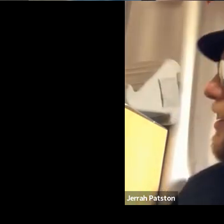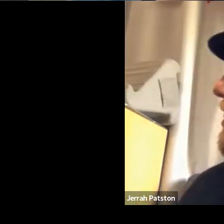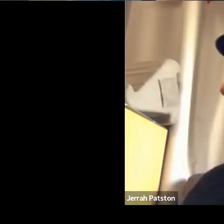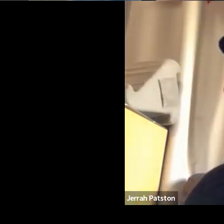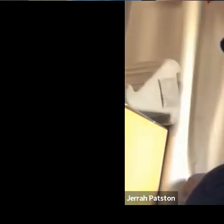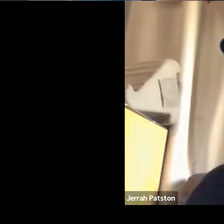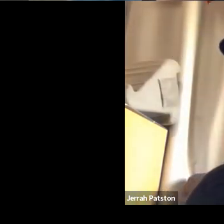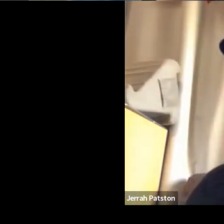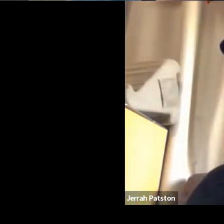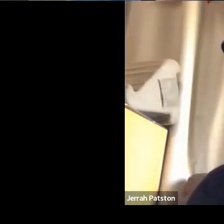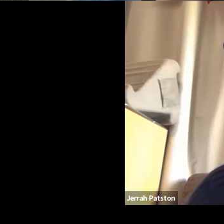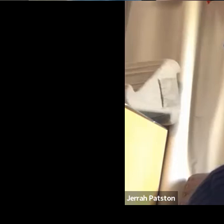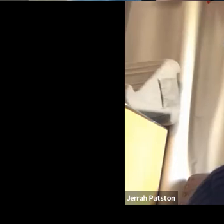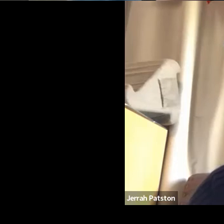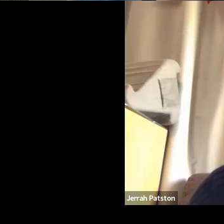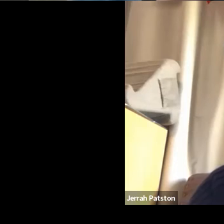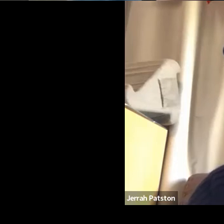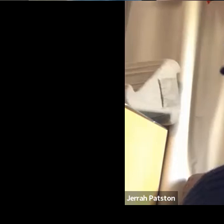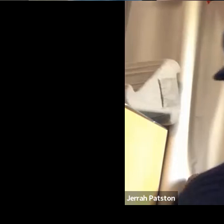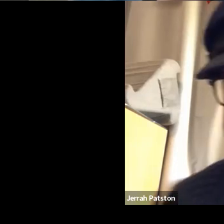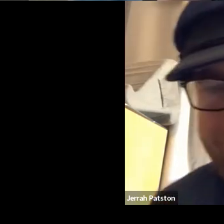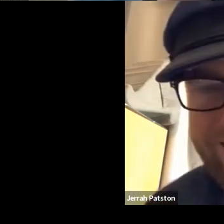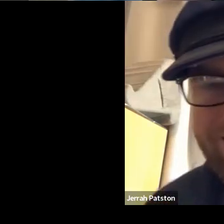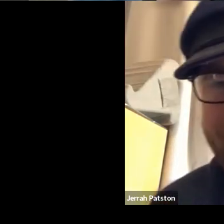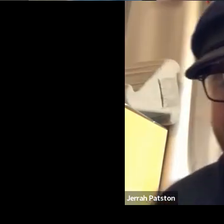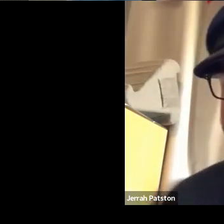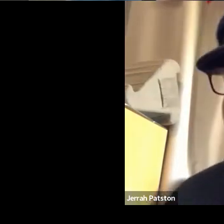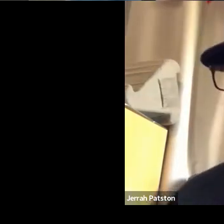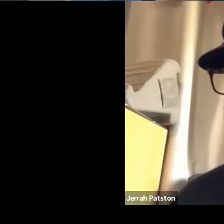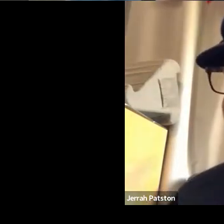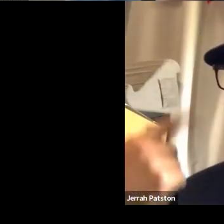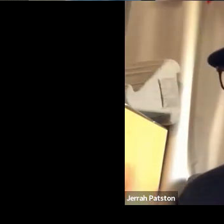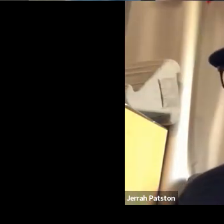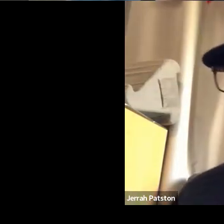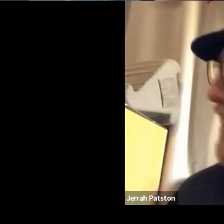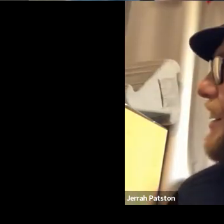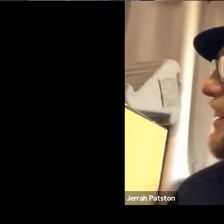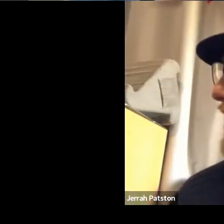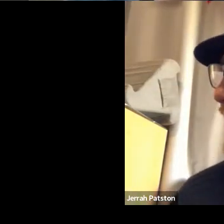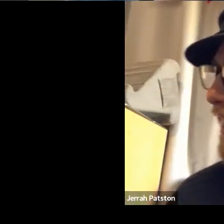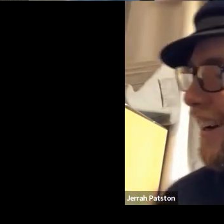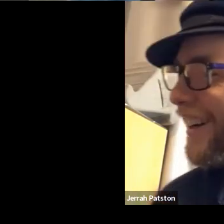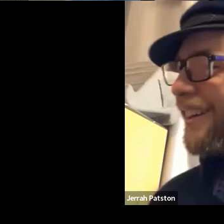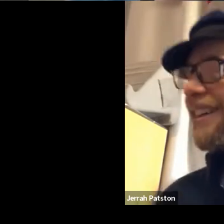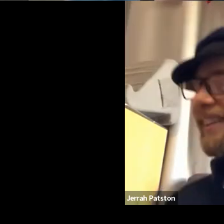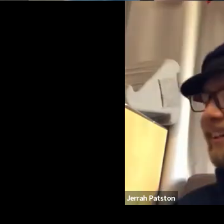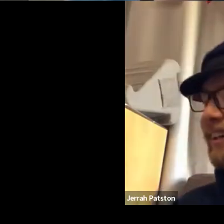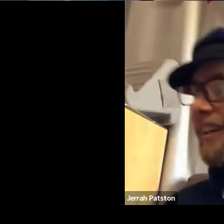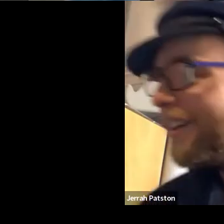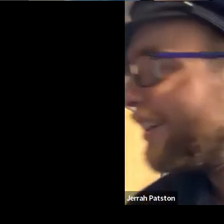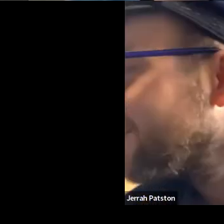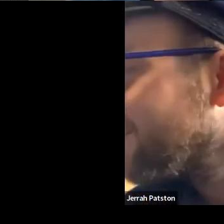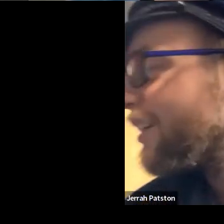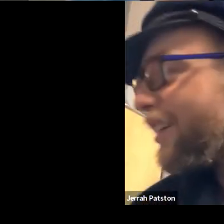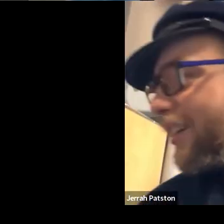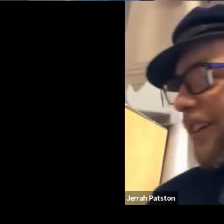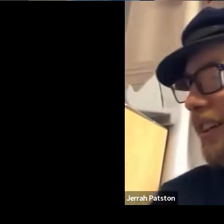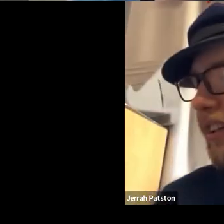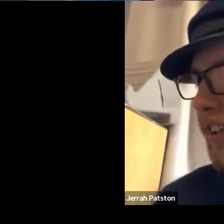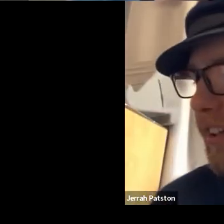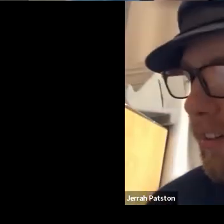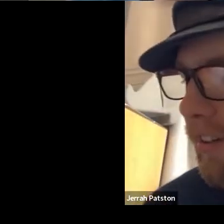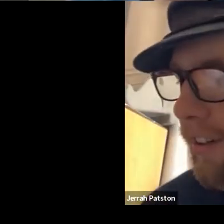Um, What else did I do. They helped me with my writing that helped me in class